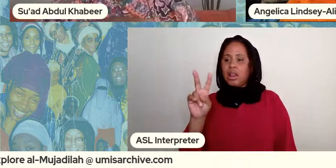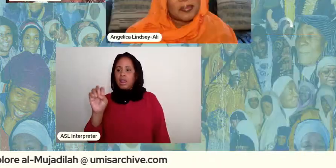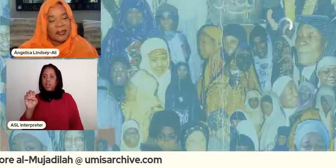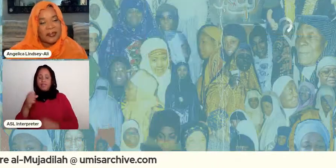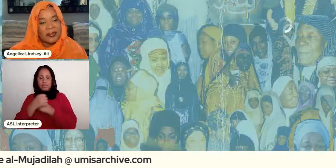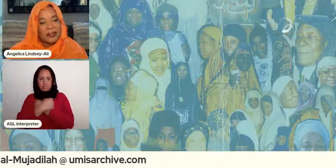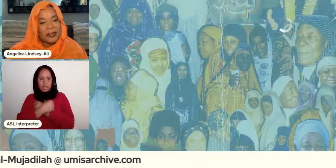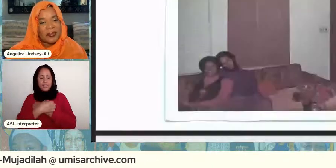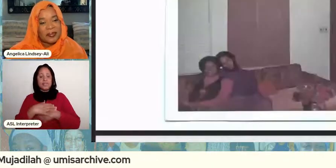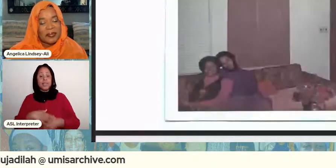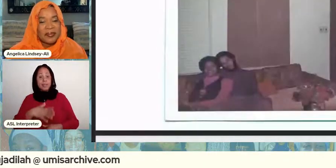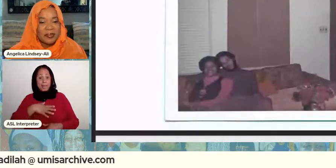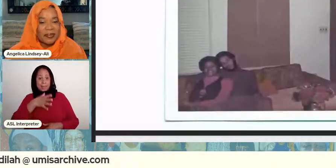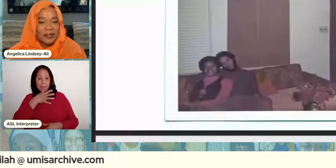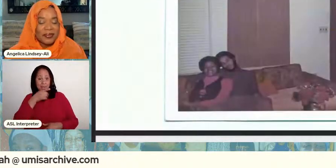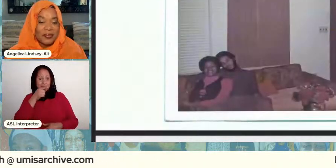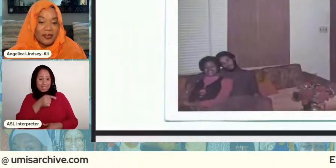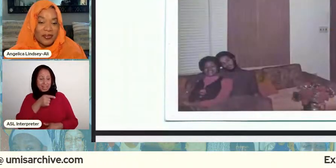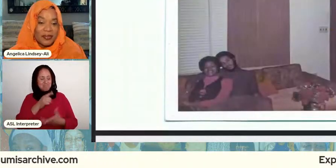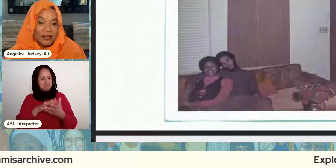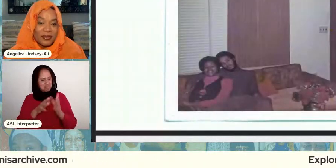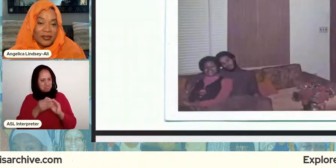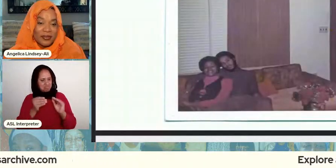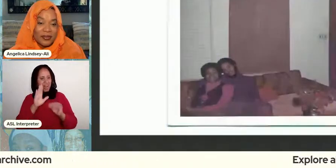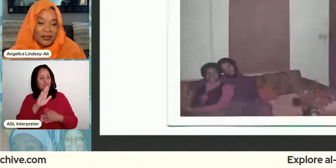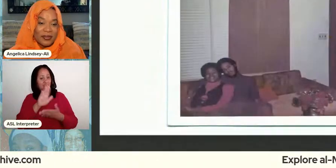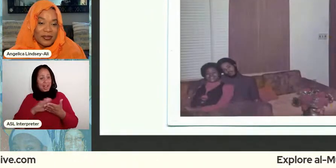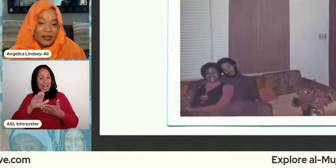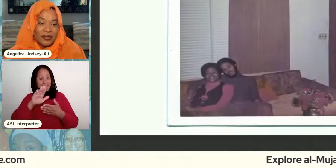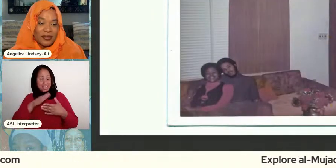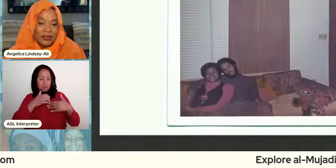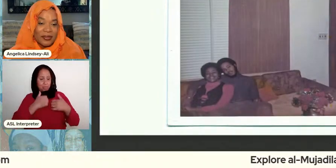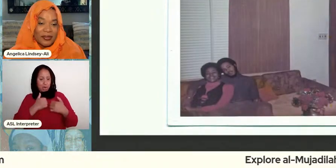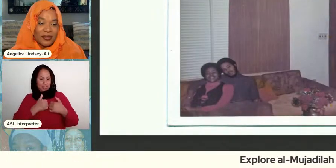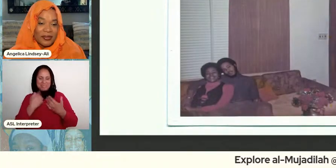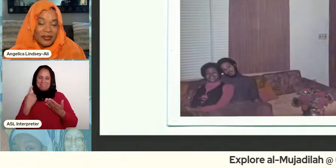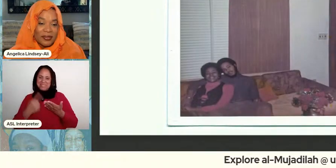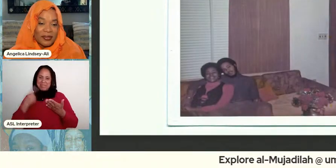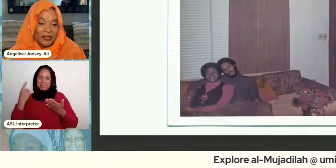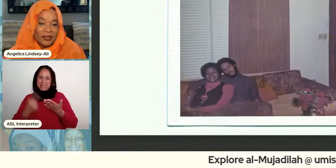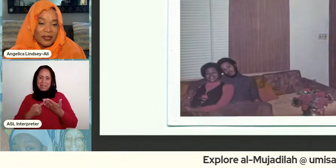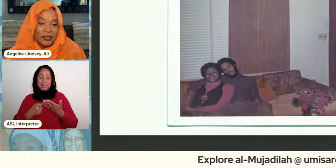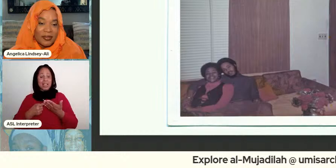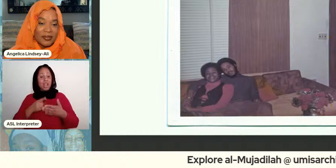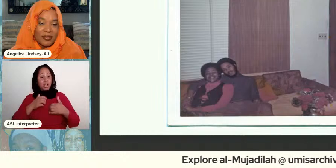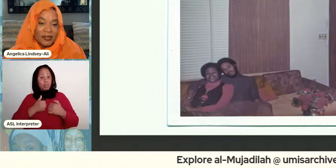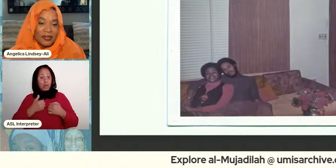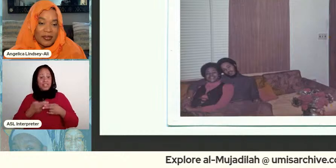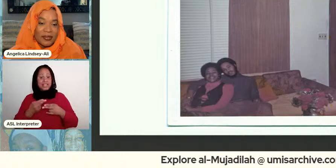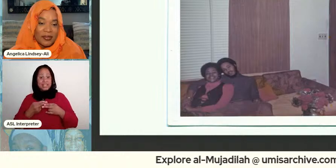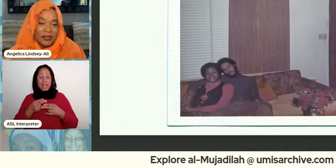on occasion right his name was jeff and um and she was talking about him it was almost kind of